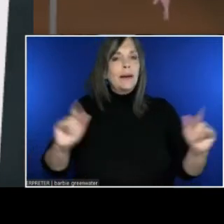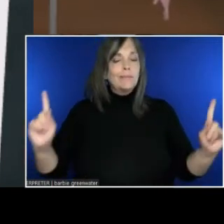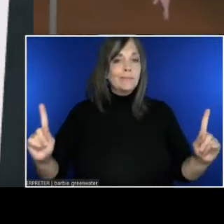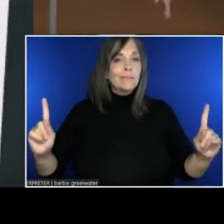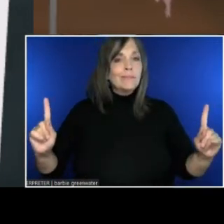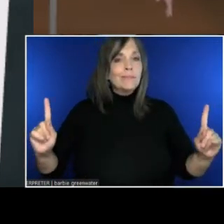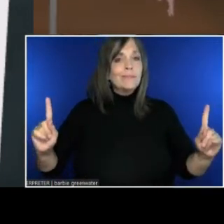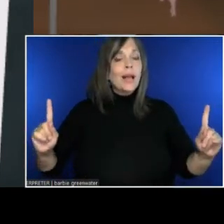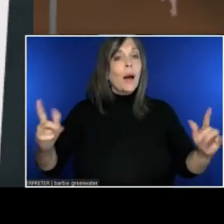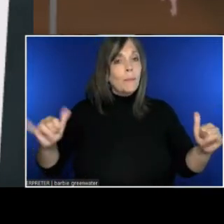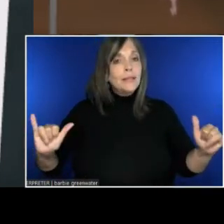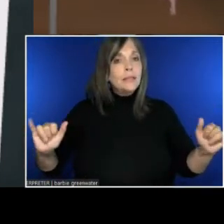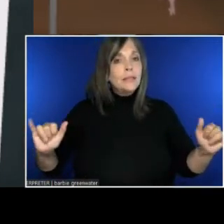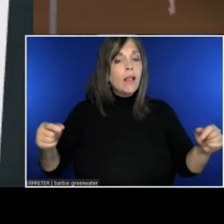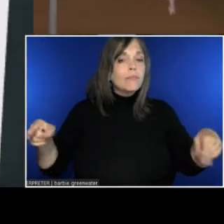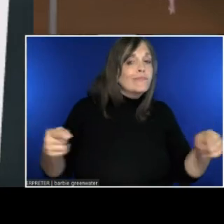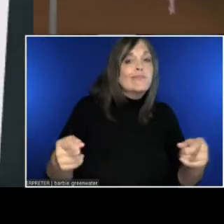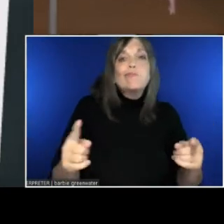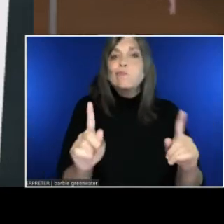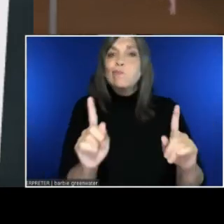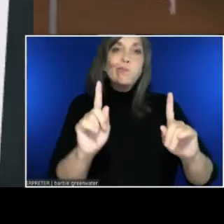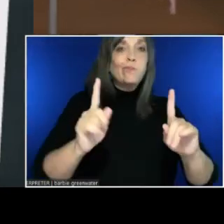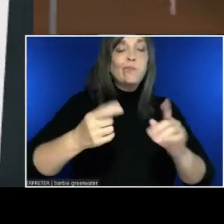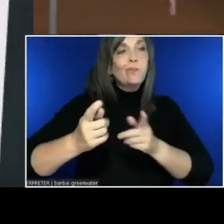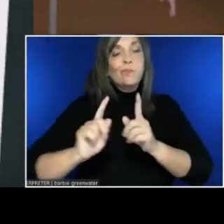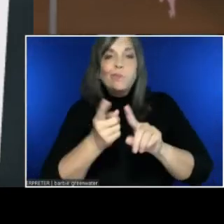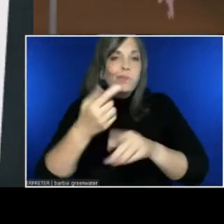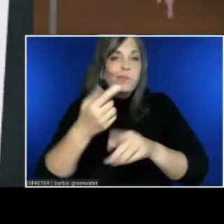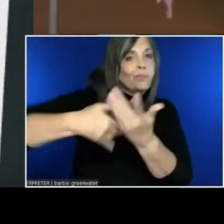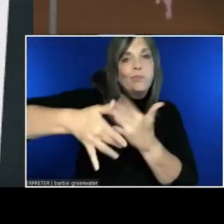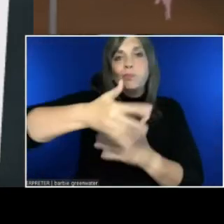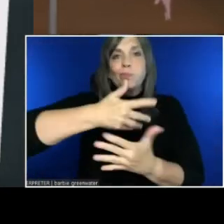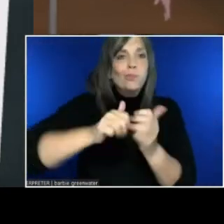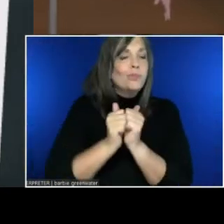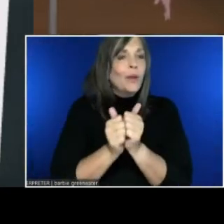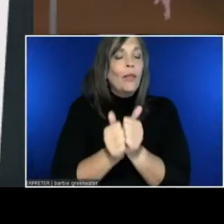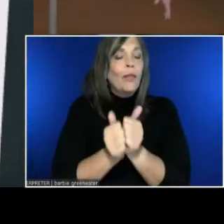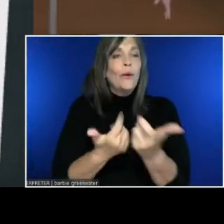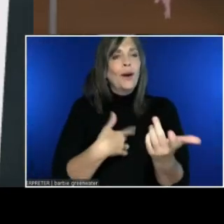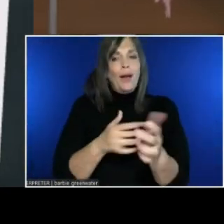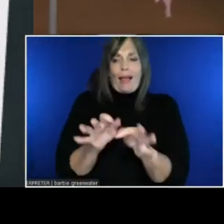And I'm really proud of this. Because we can bring folks together across language barriers.